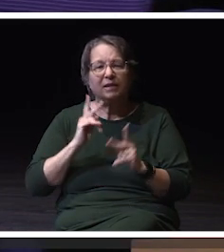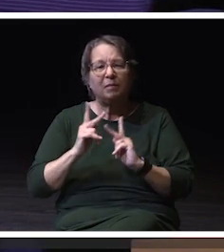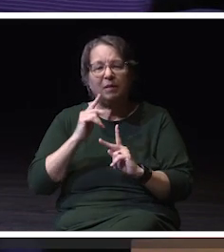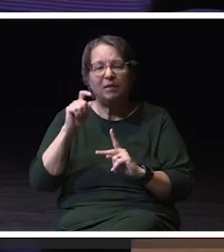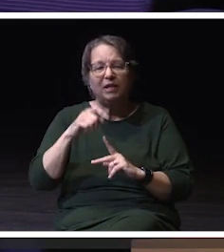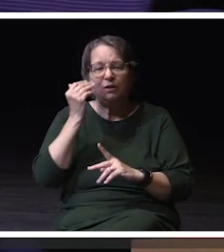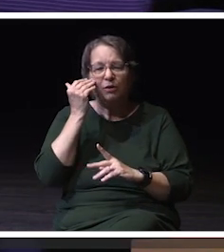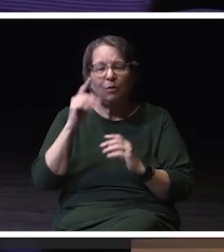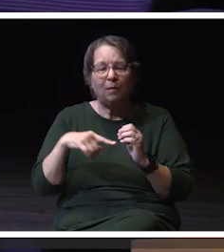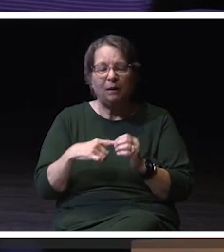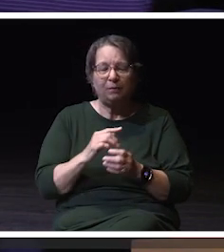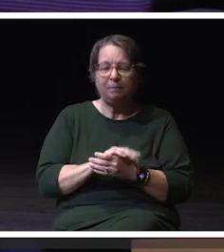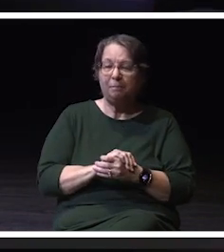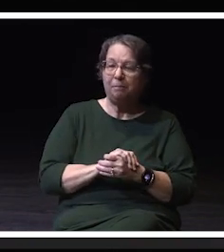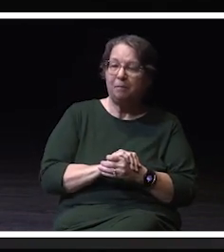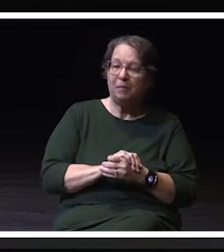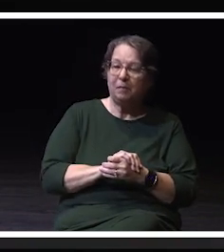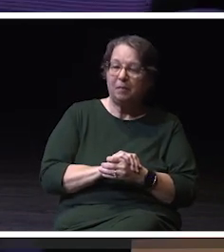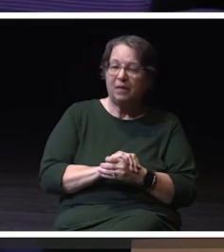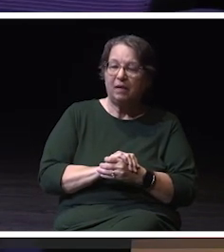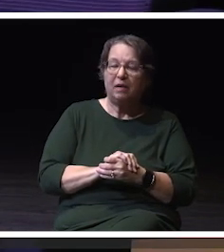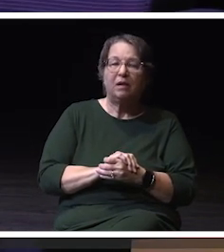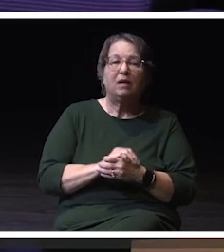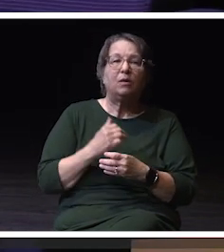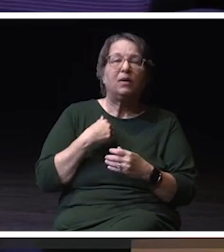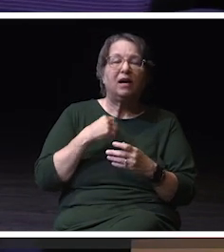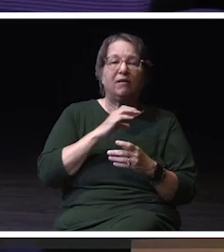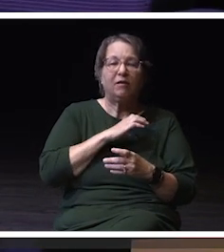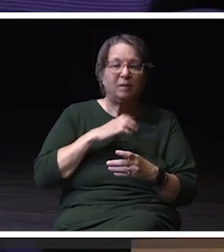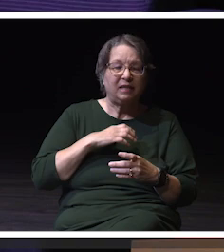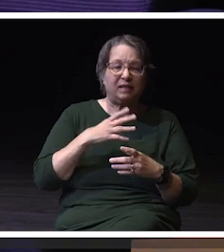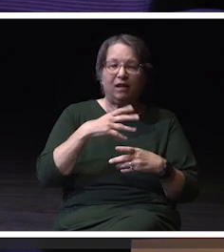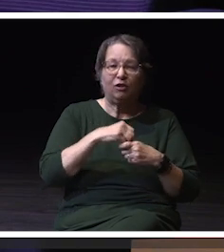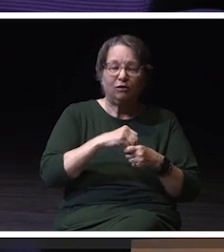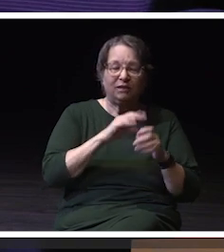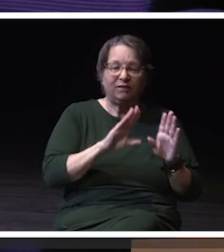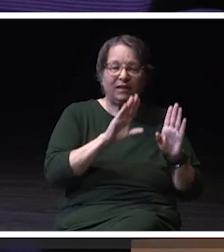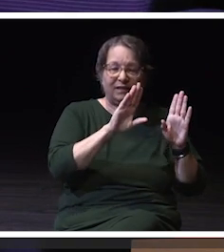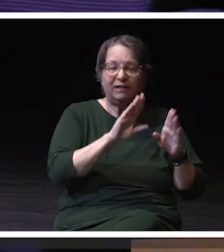So we have chancellors committees focused on inclusive excellence, student success,